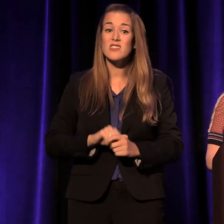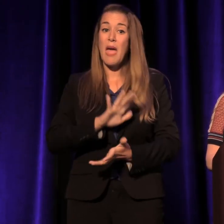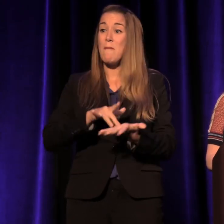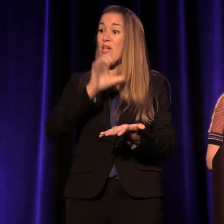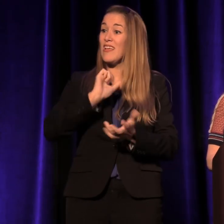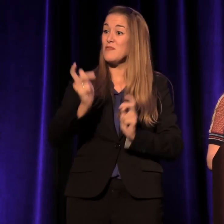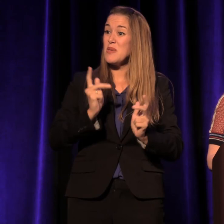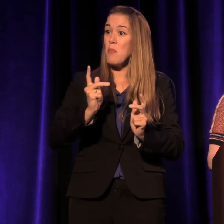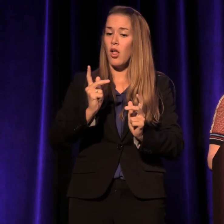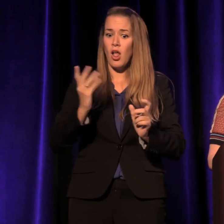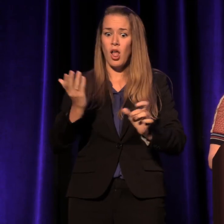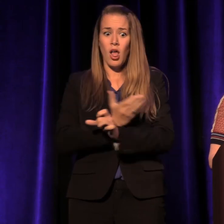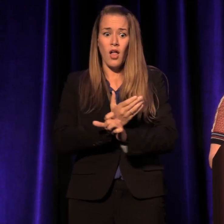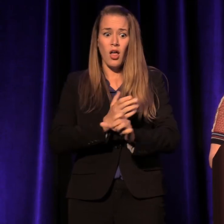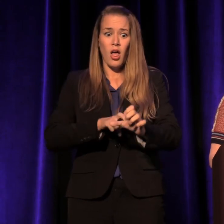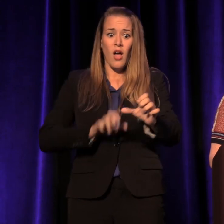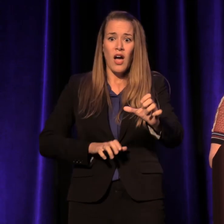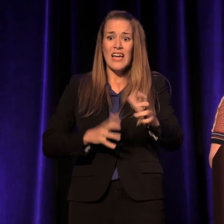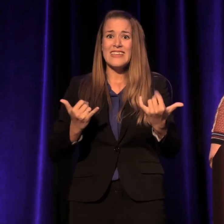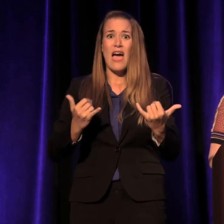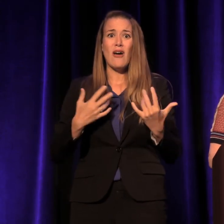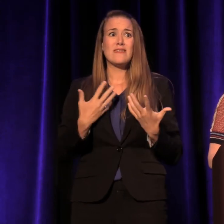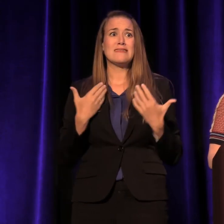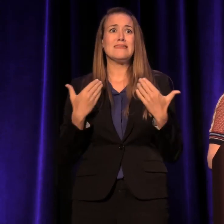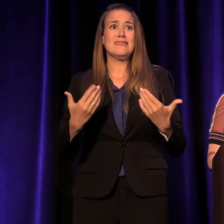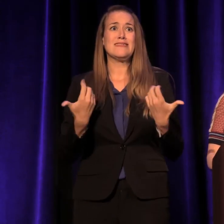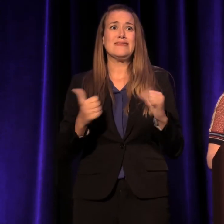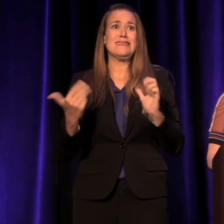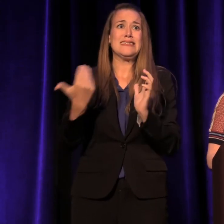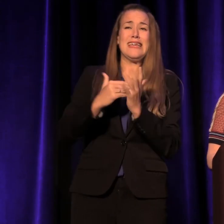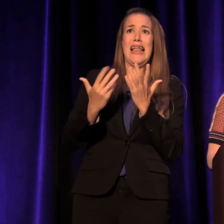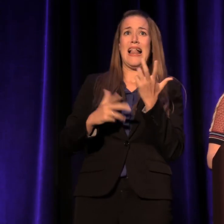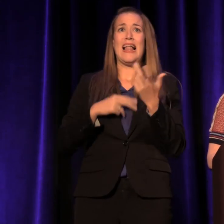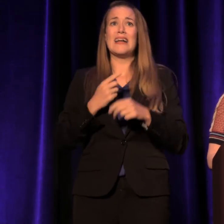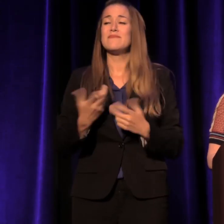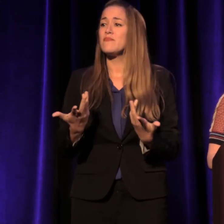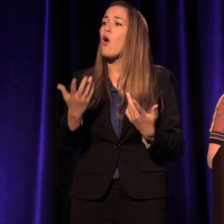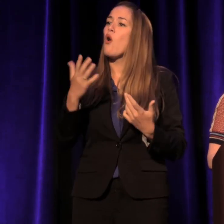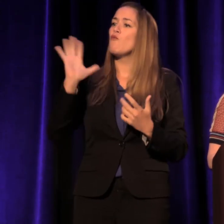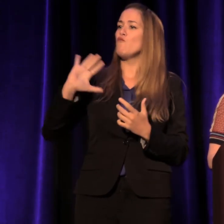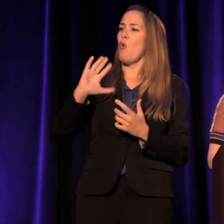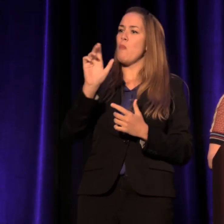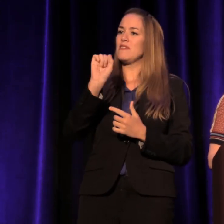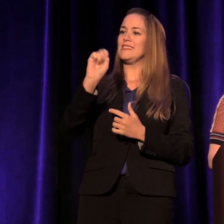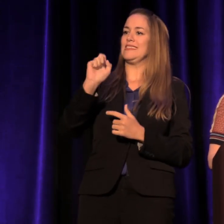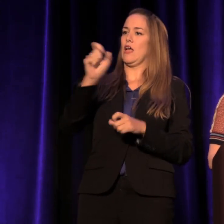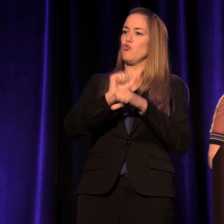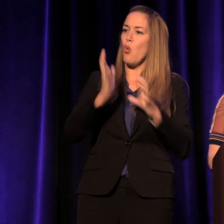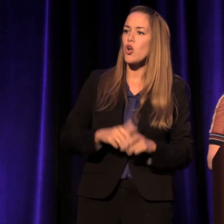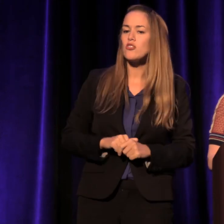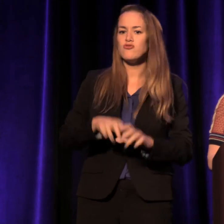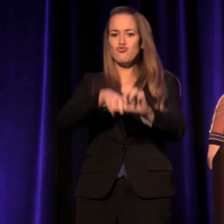and now have to reinvent themselves. Former sex workers and dropouts and screw-ups,